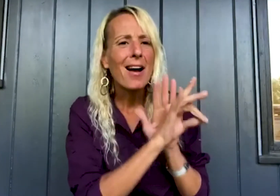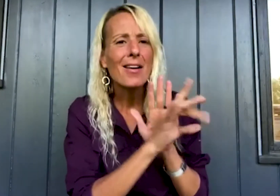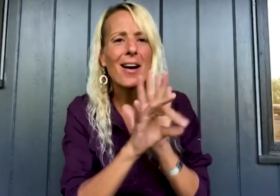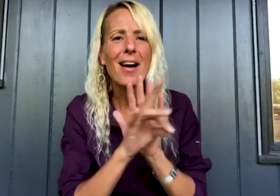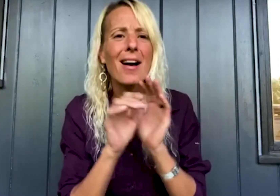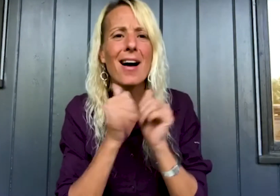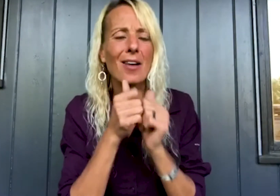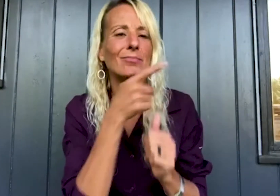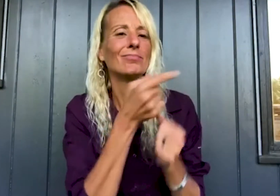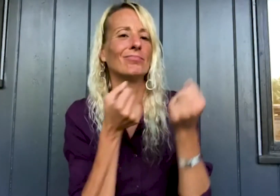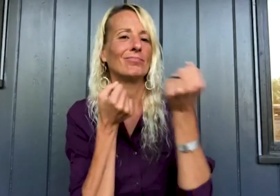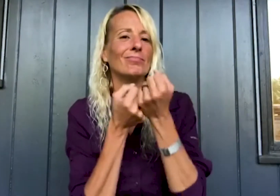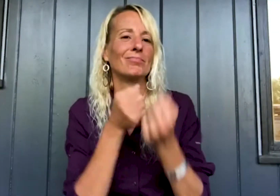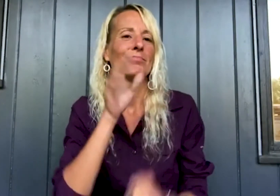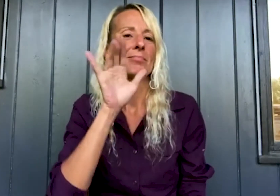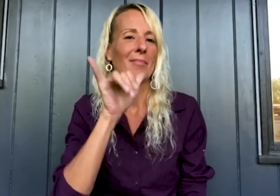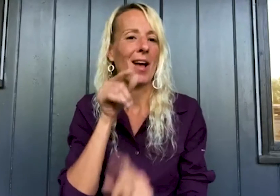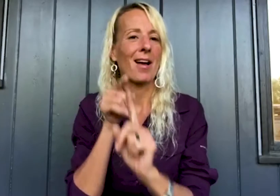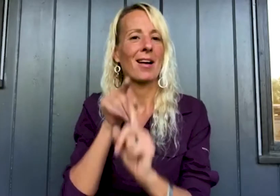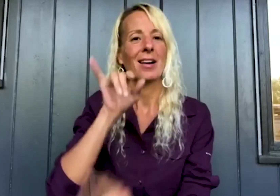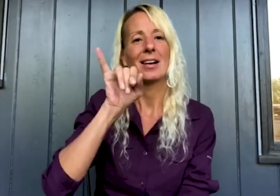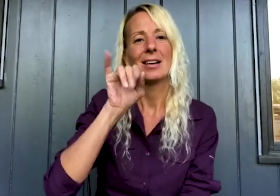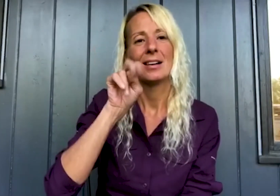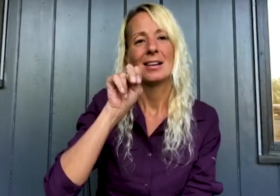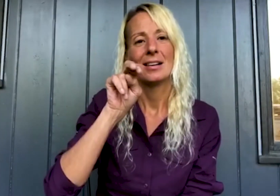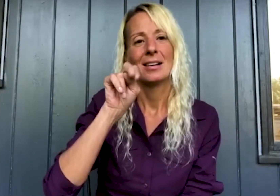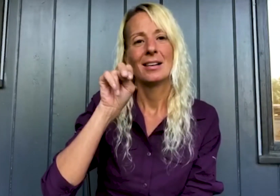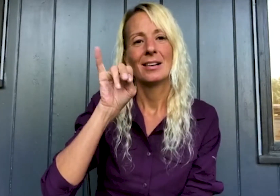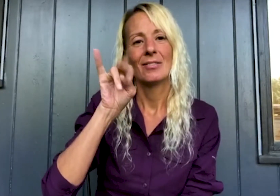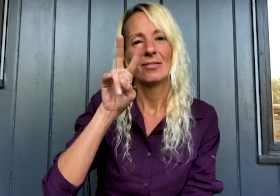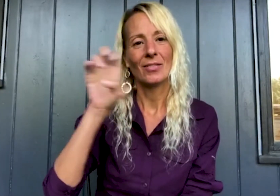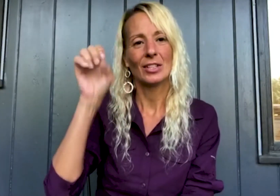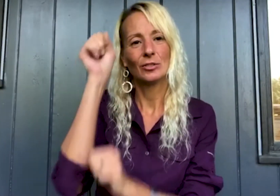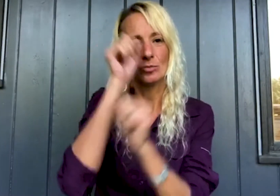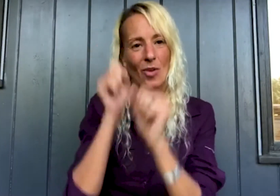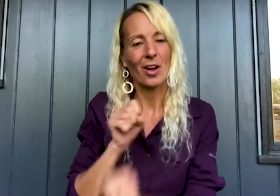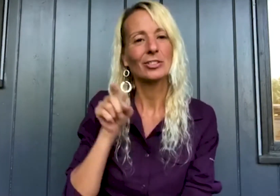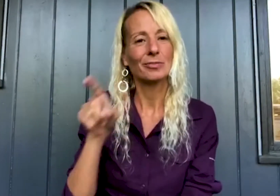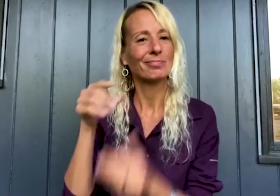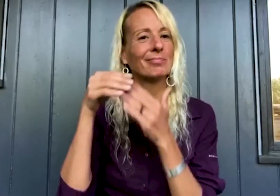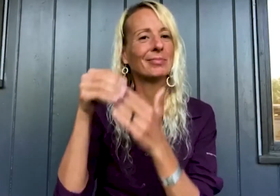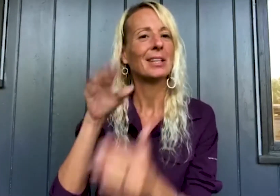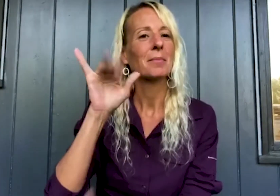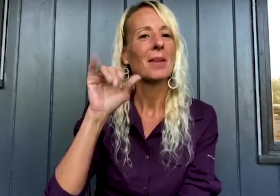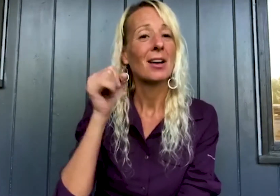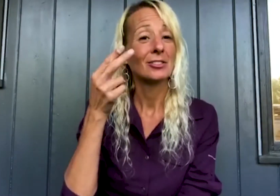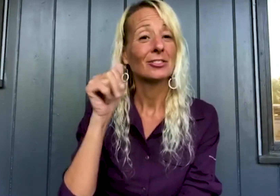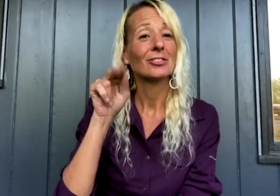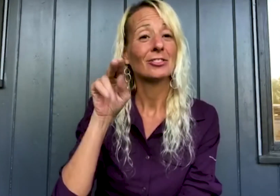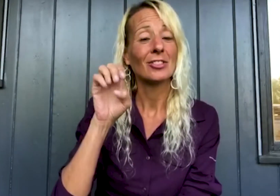The selection process was guided by Innivee Strategies, Inc.,